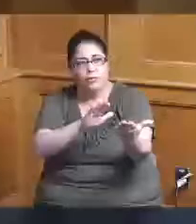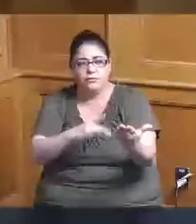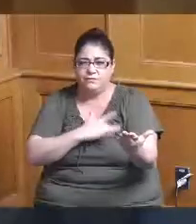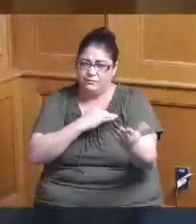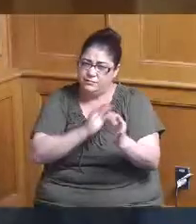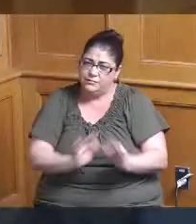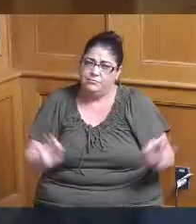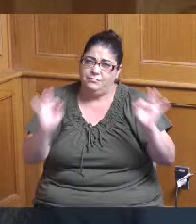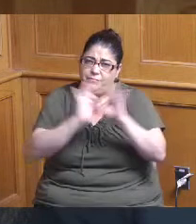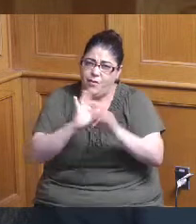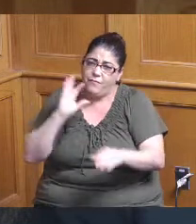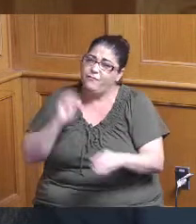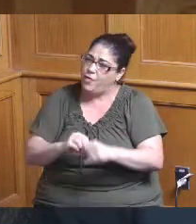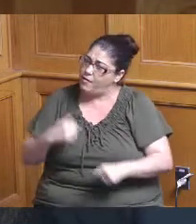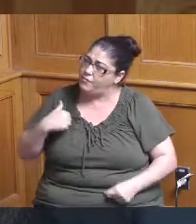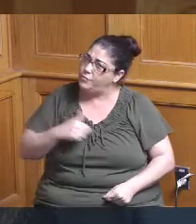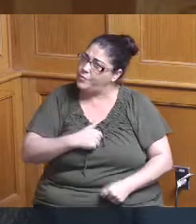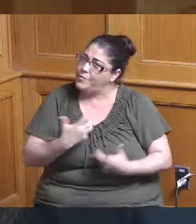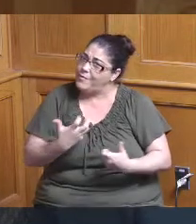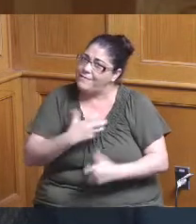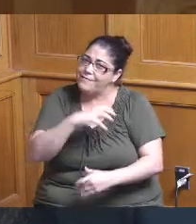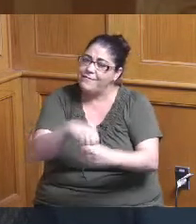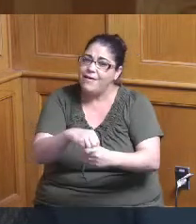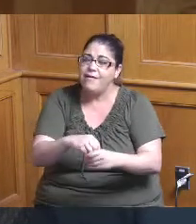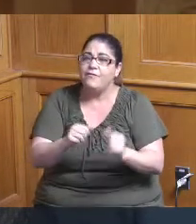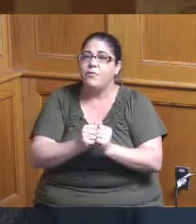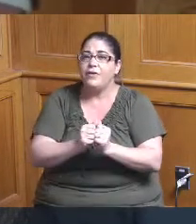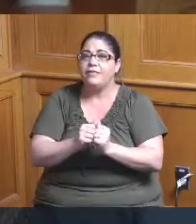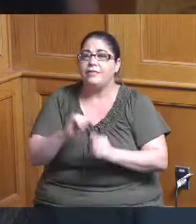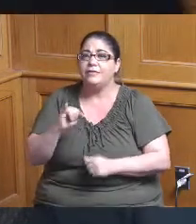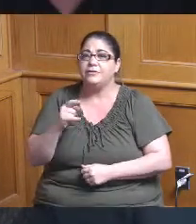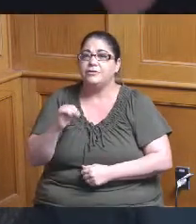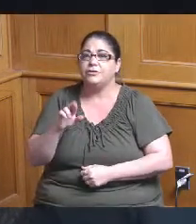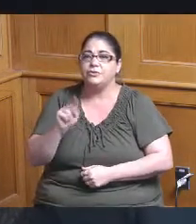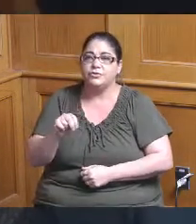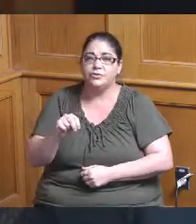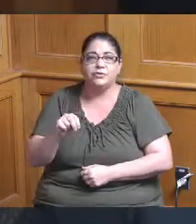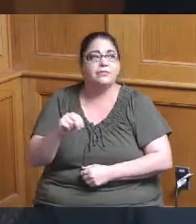get the County Commissioners involved especially with the intern piece and the fellowship piece and